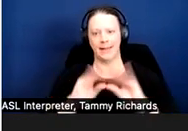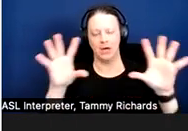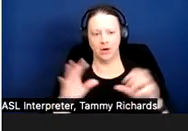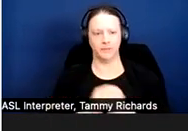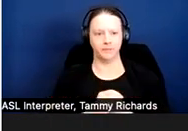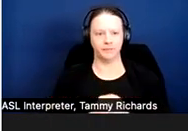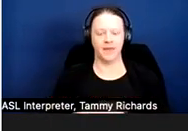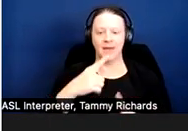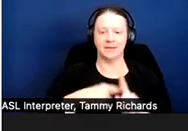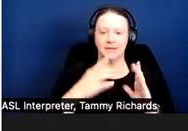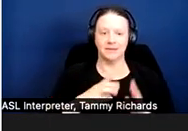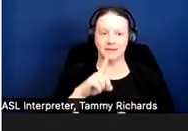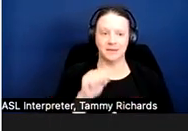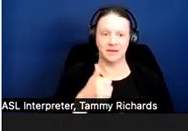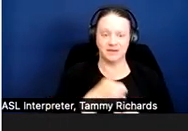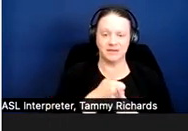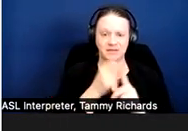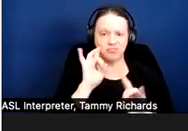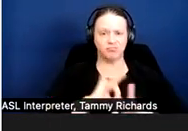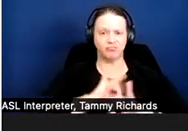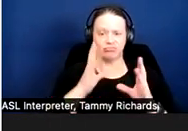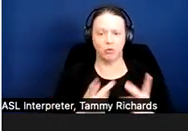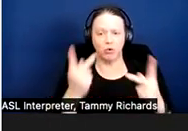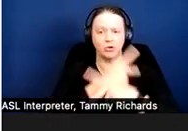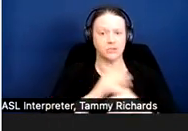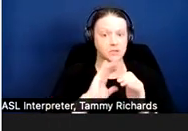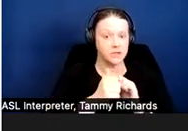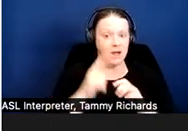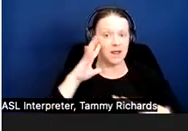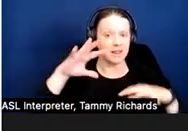A tenant's disability is exacerbated by loud noises and the tenant requests a transfer